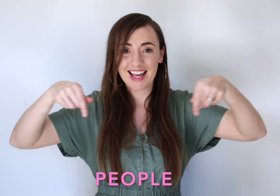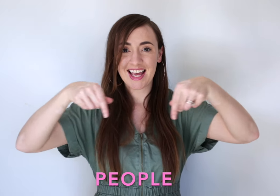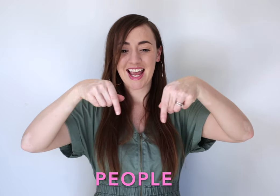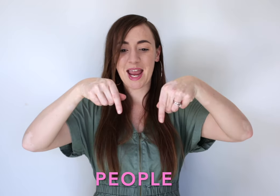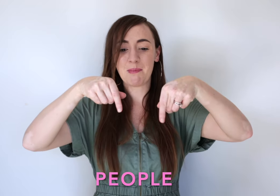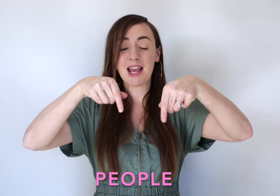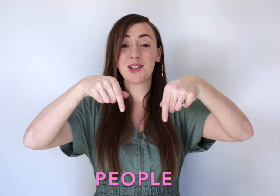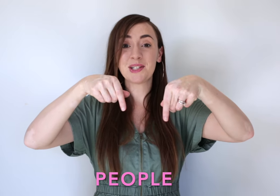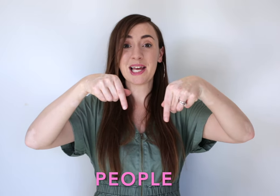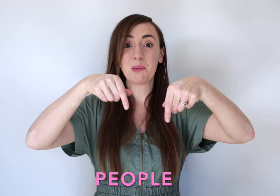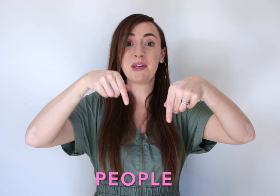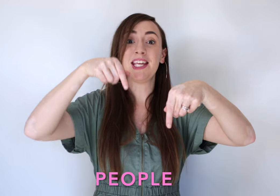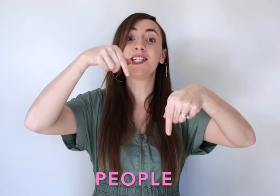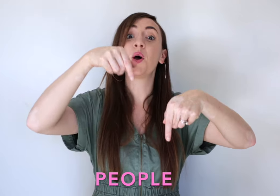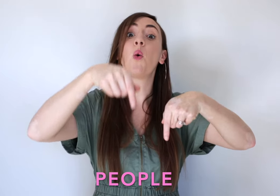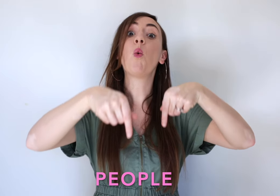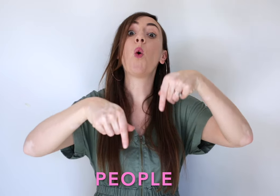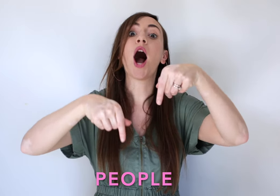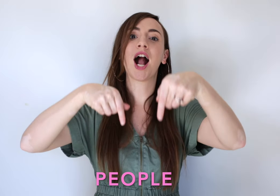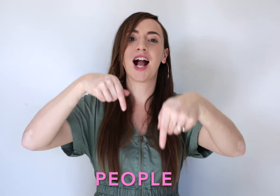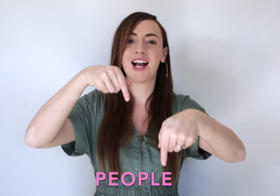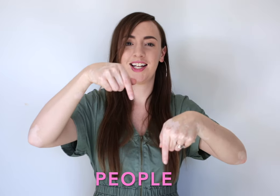those letter P's walk.